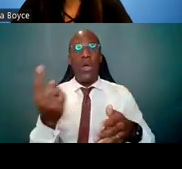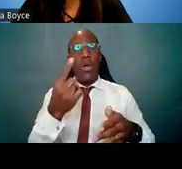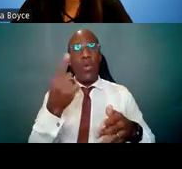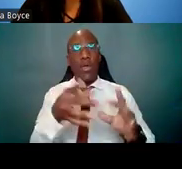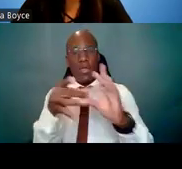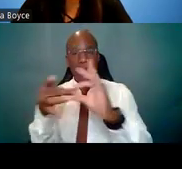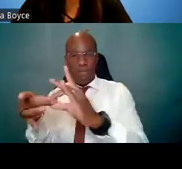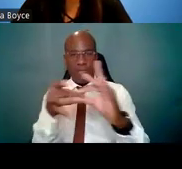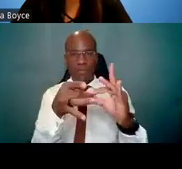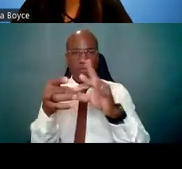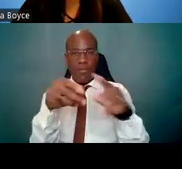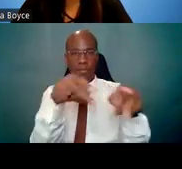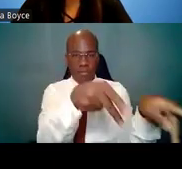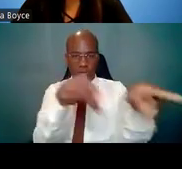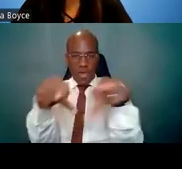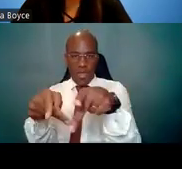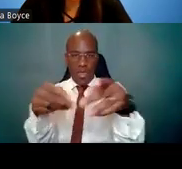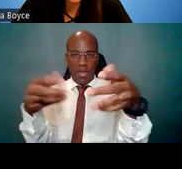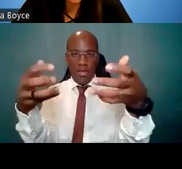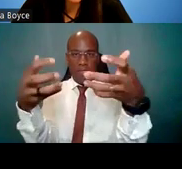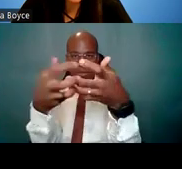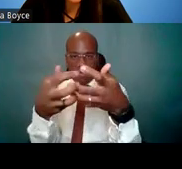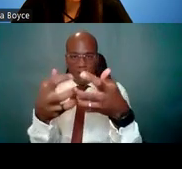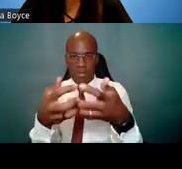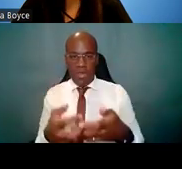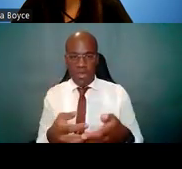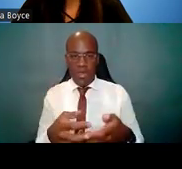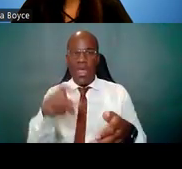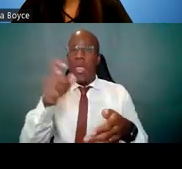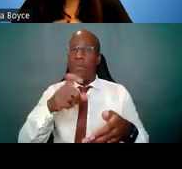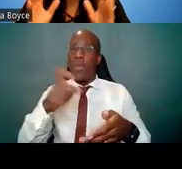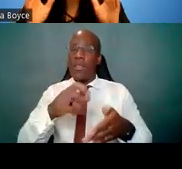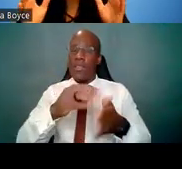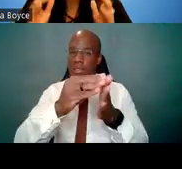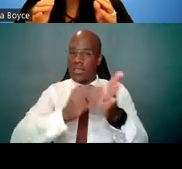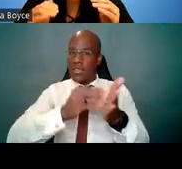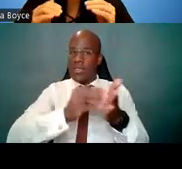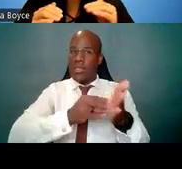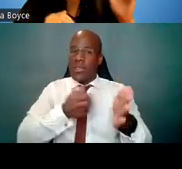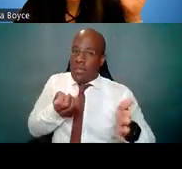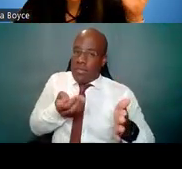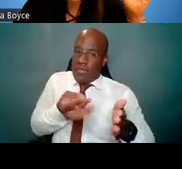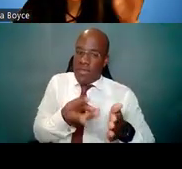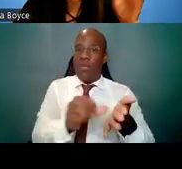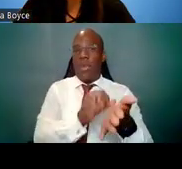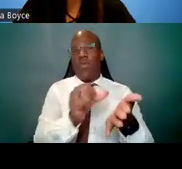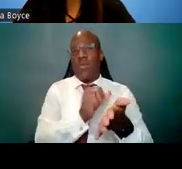And it has to be done in very few pages. So look at all of the areas, all the sections